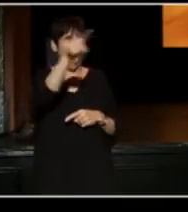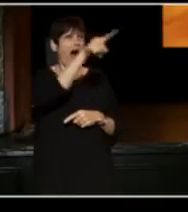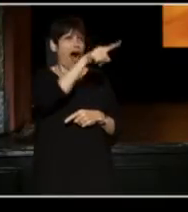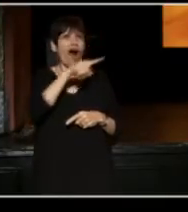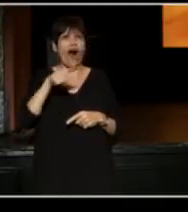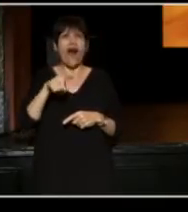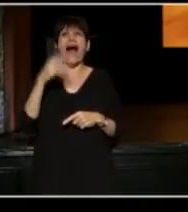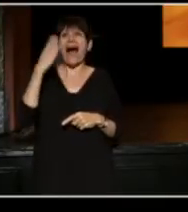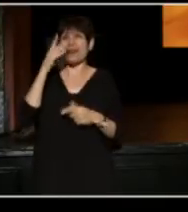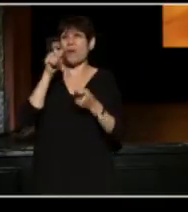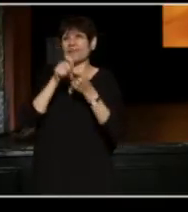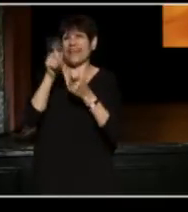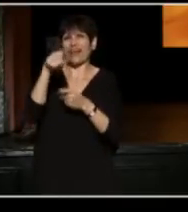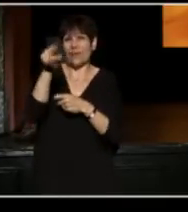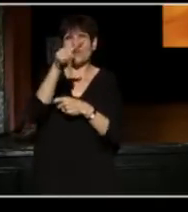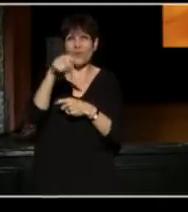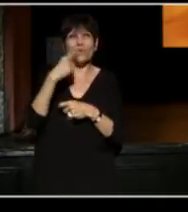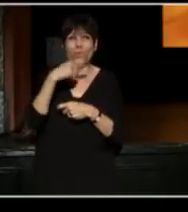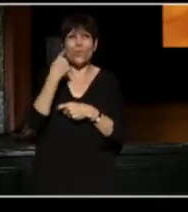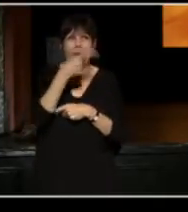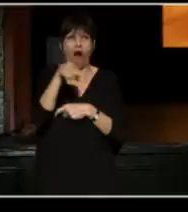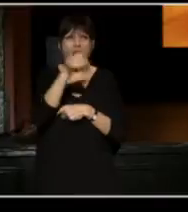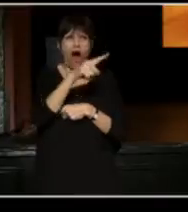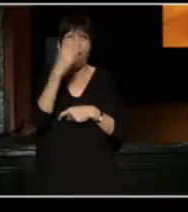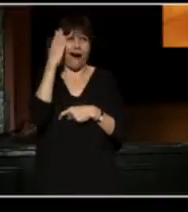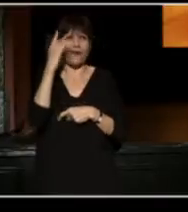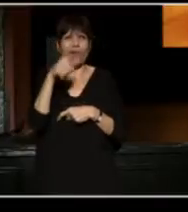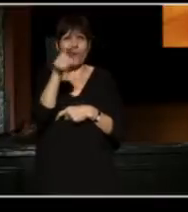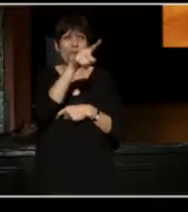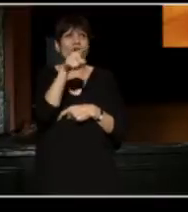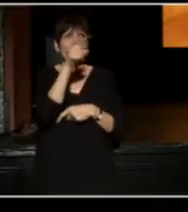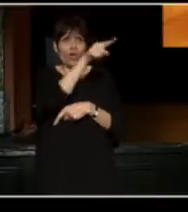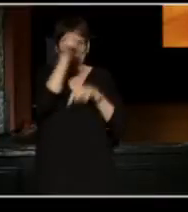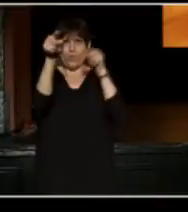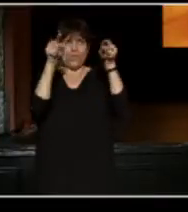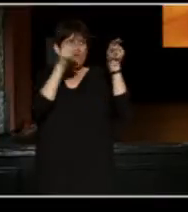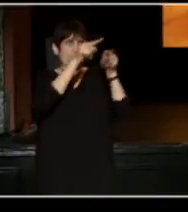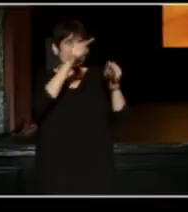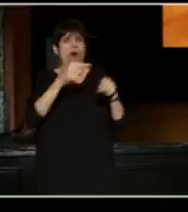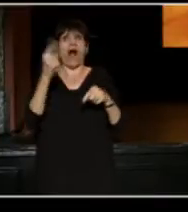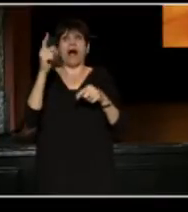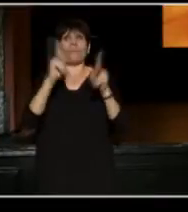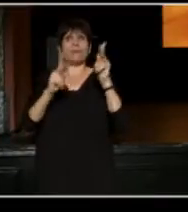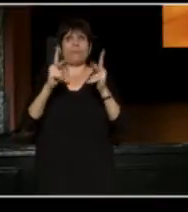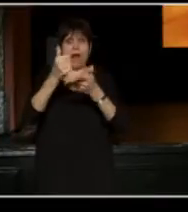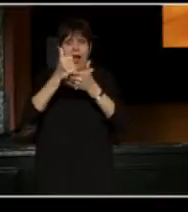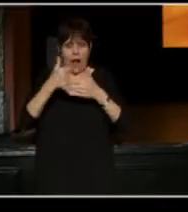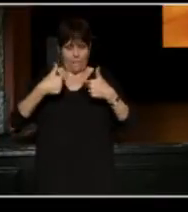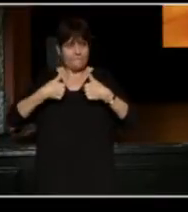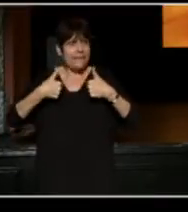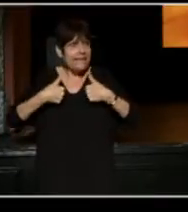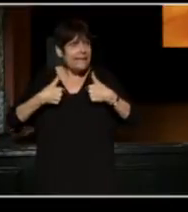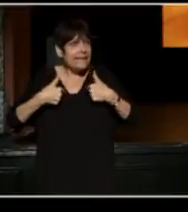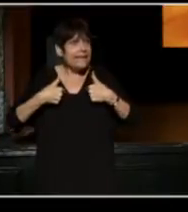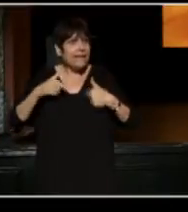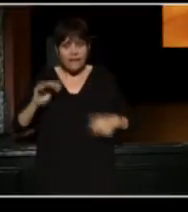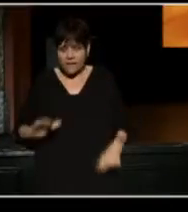I know exactly who you guys are. You guys are the ones who help people like me that you never know you helped